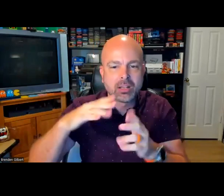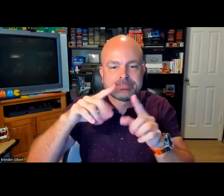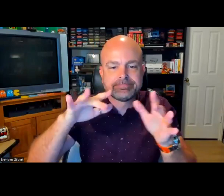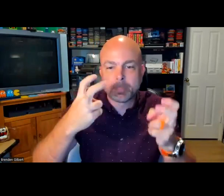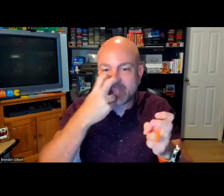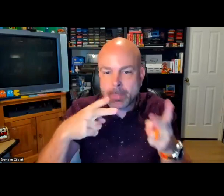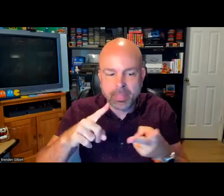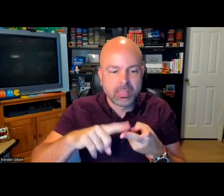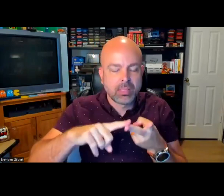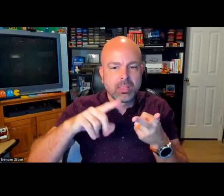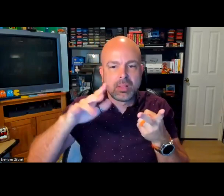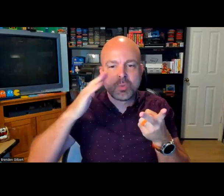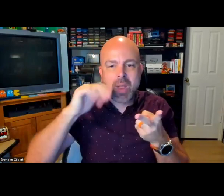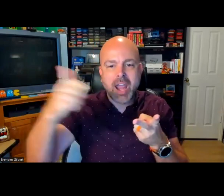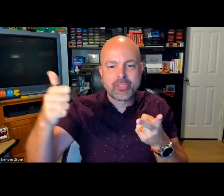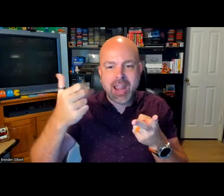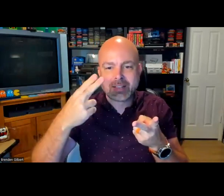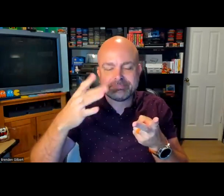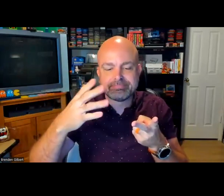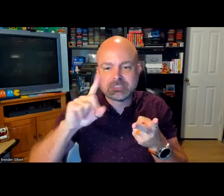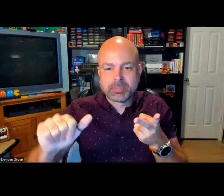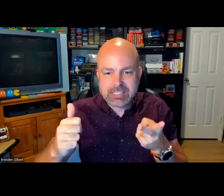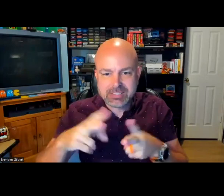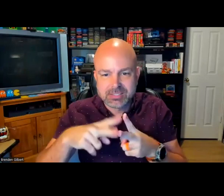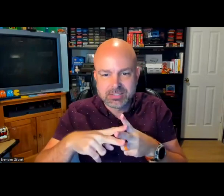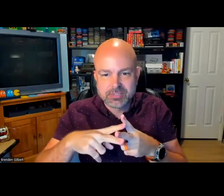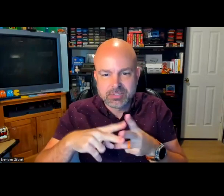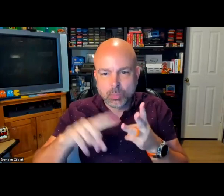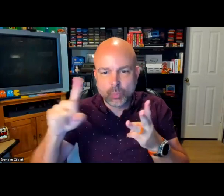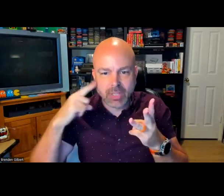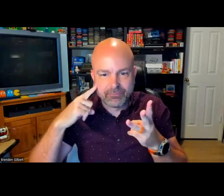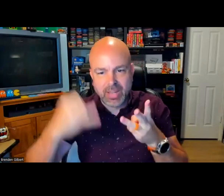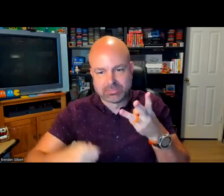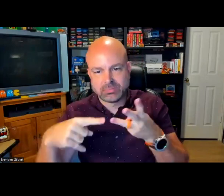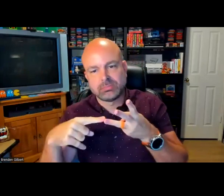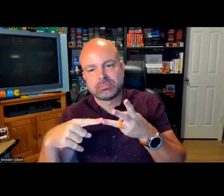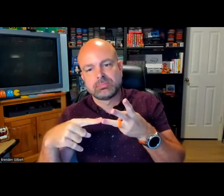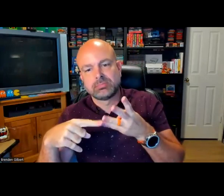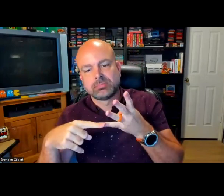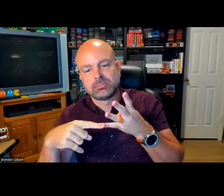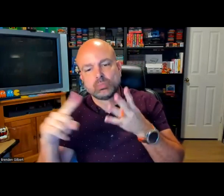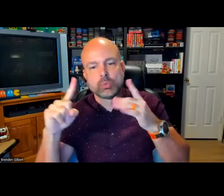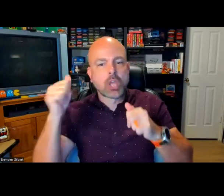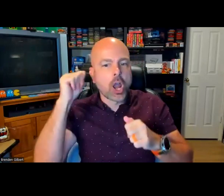those things. But, you know, focusing on -- people often